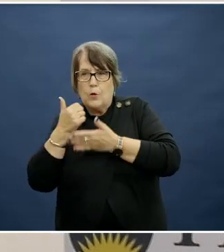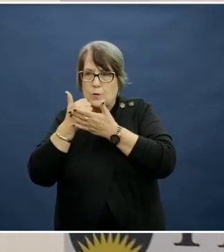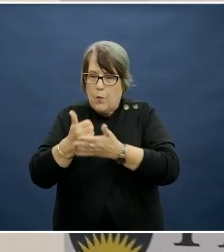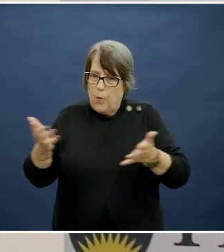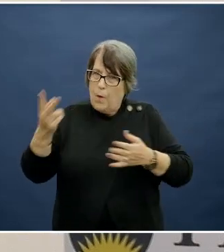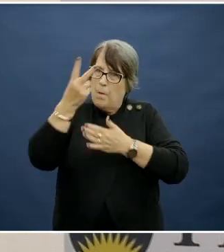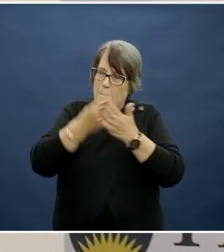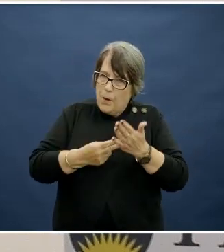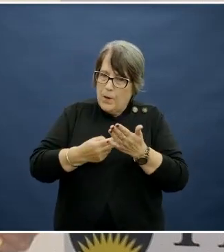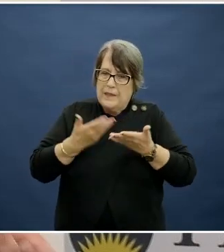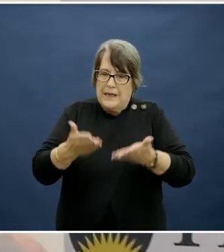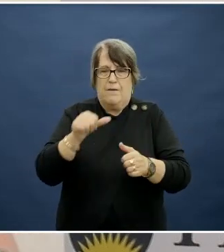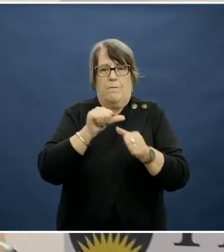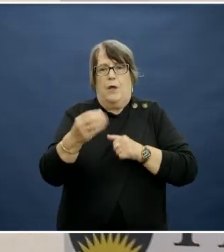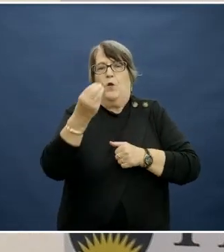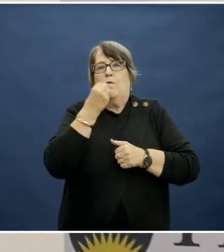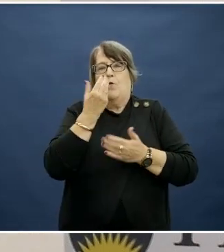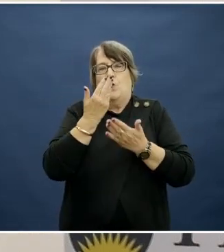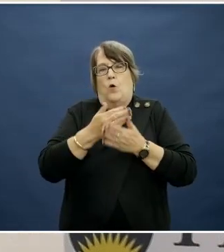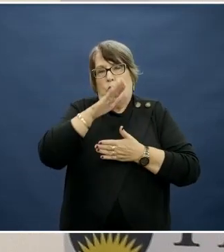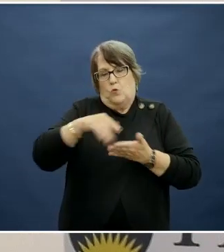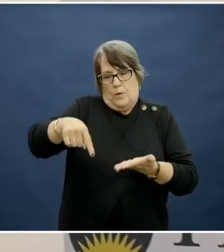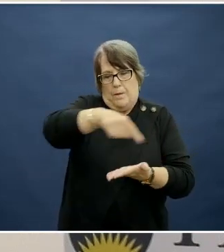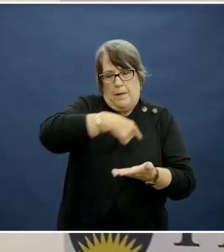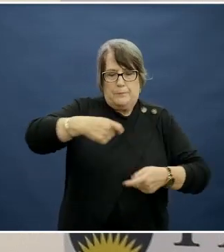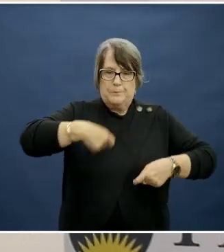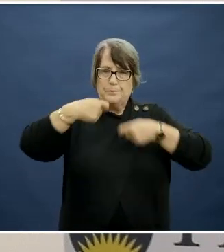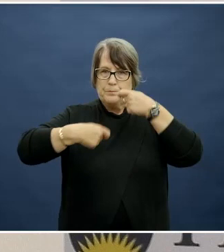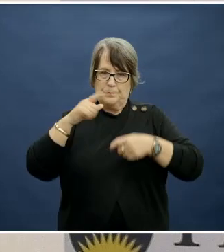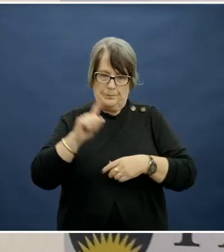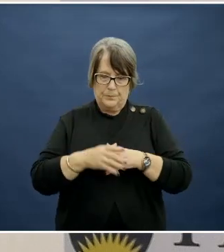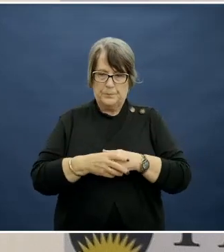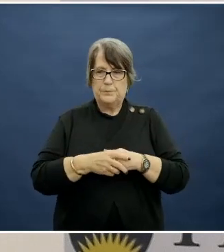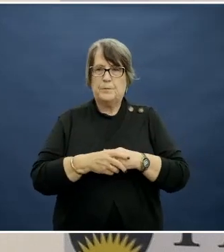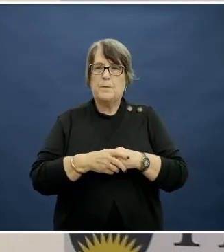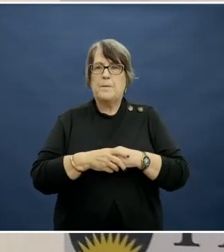nutrition onto children's plates?